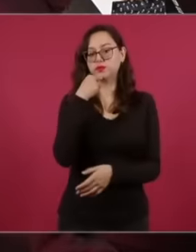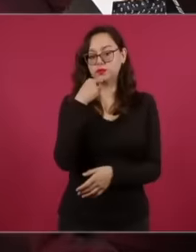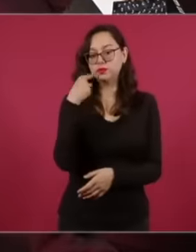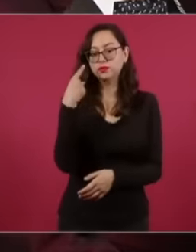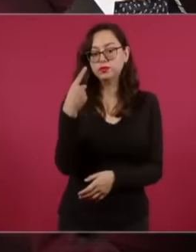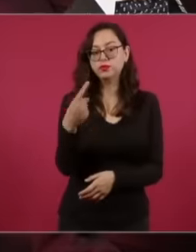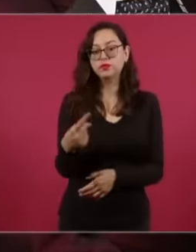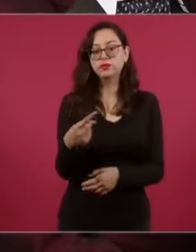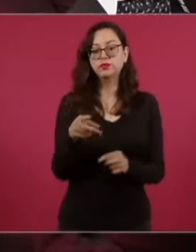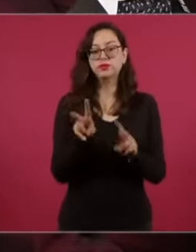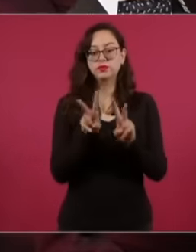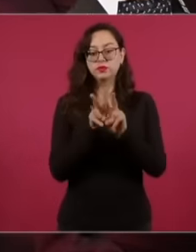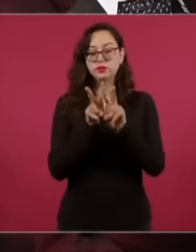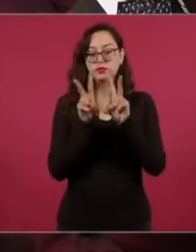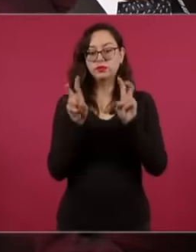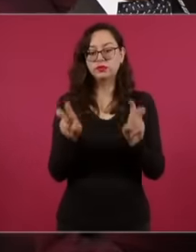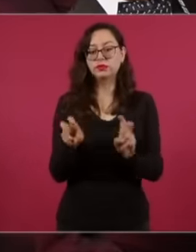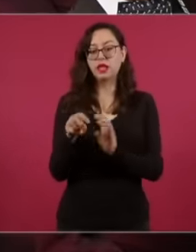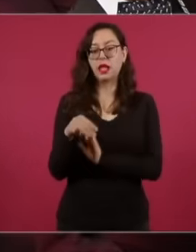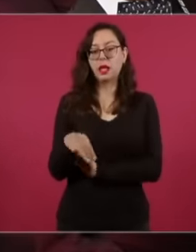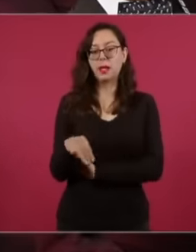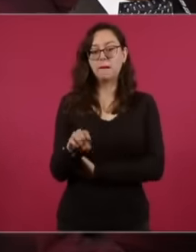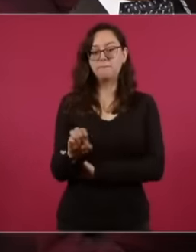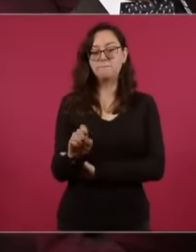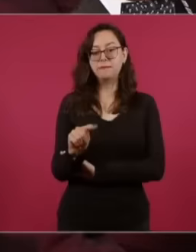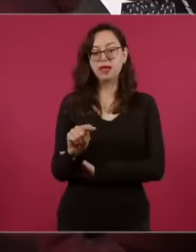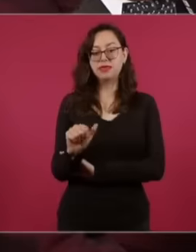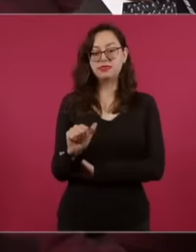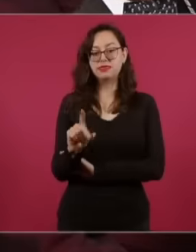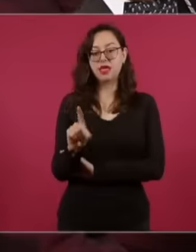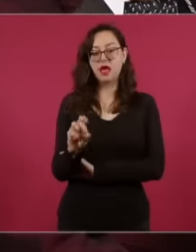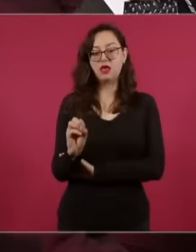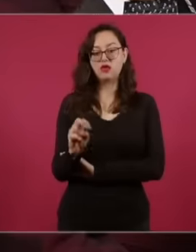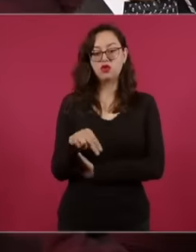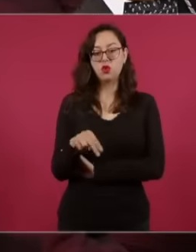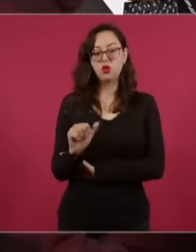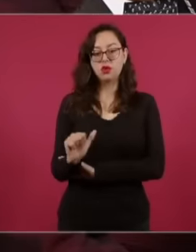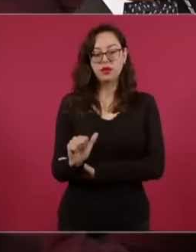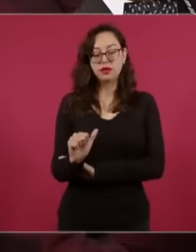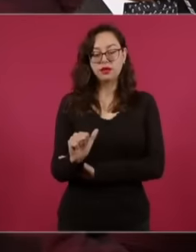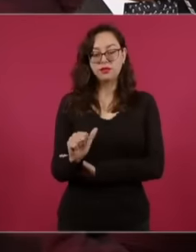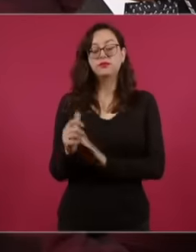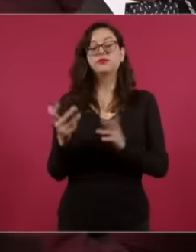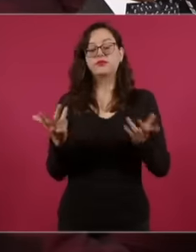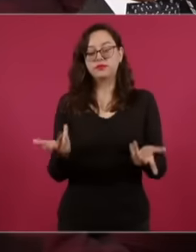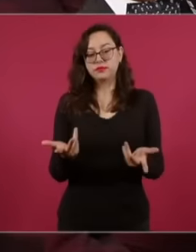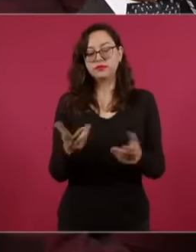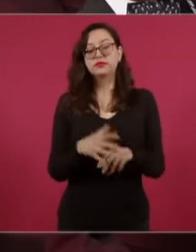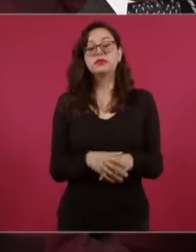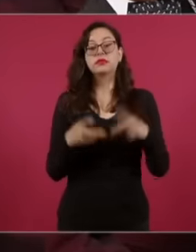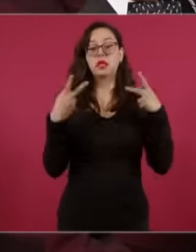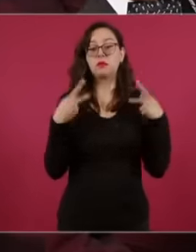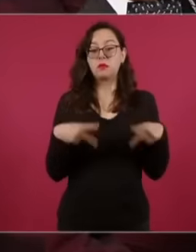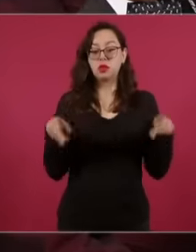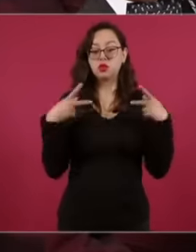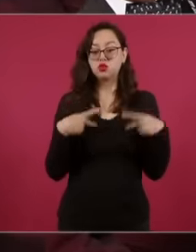It was the issue of methadone for the treatment of fentanyl addictions. Last September,